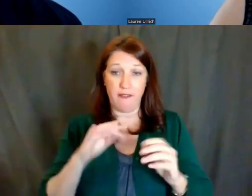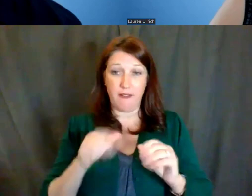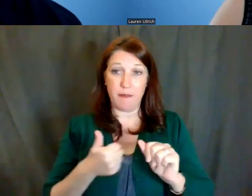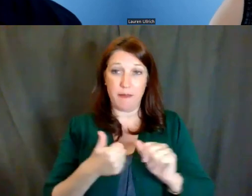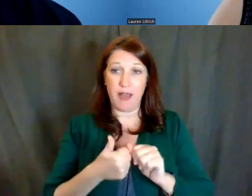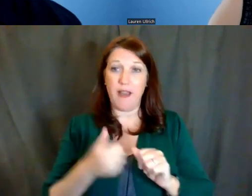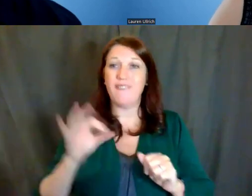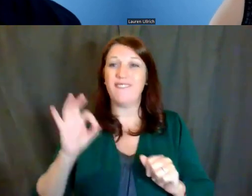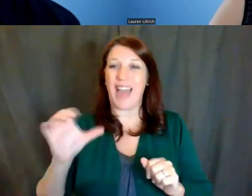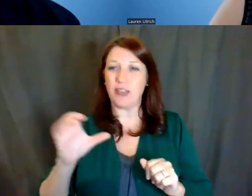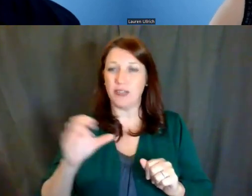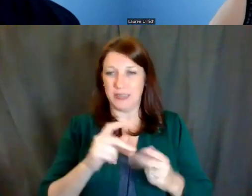I can take that one.